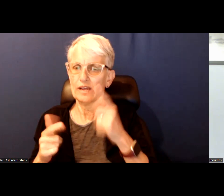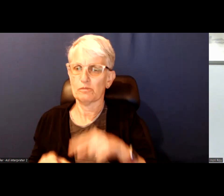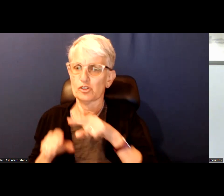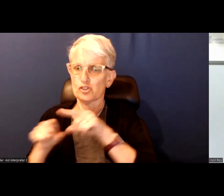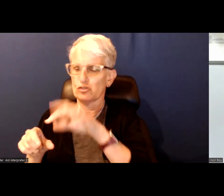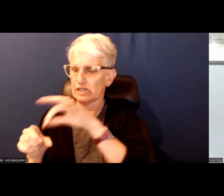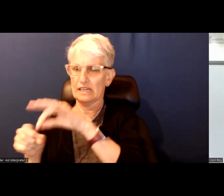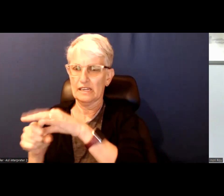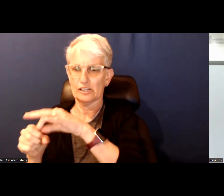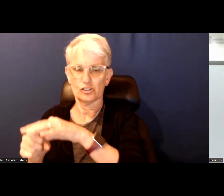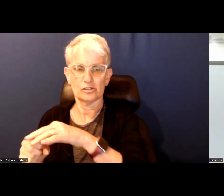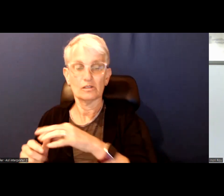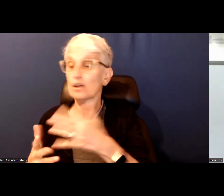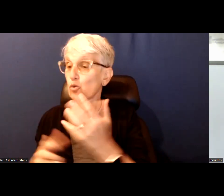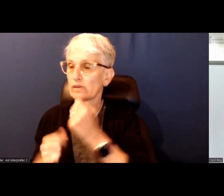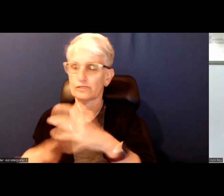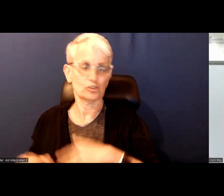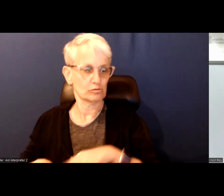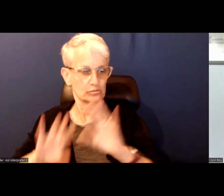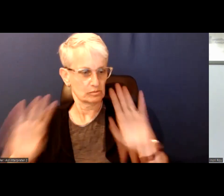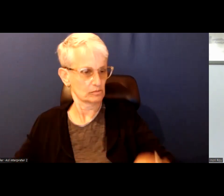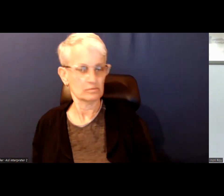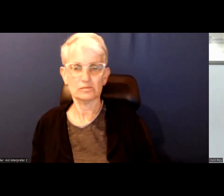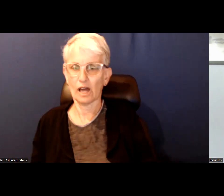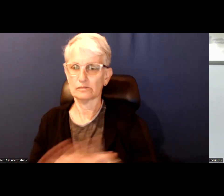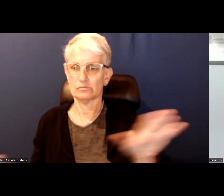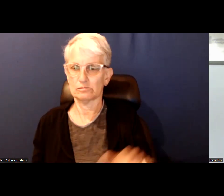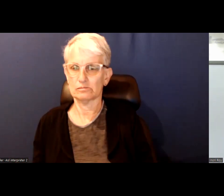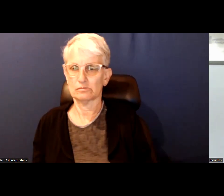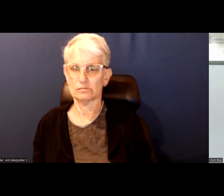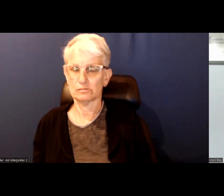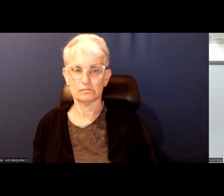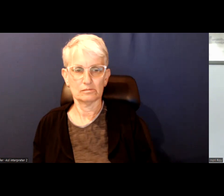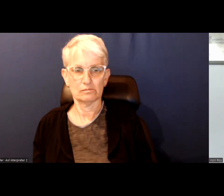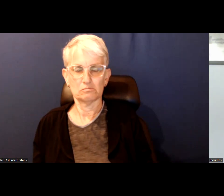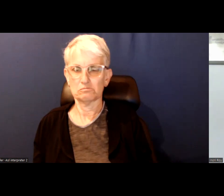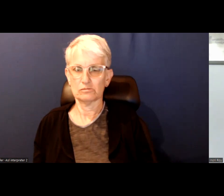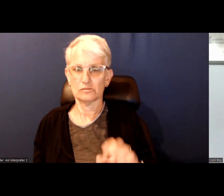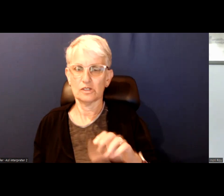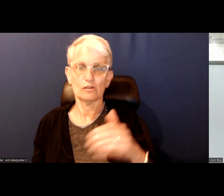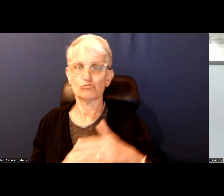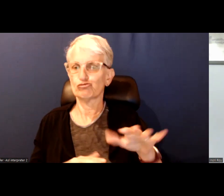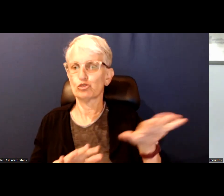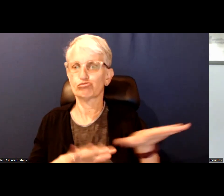as they have one that is it the hard part is done and everything else is just like Chris she for the next four years.